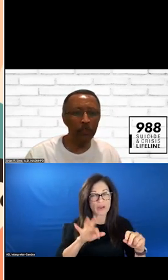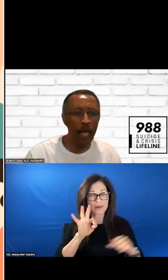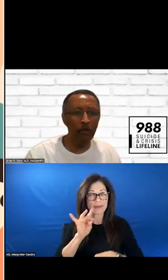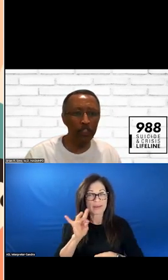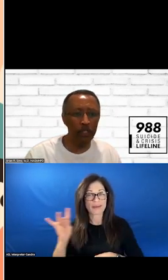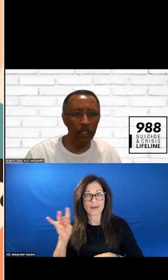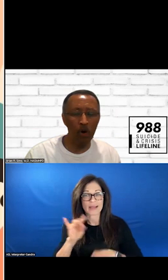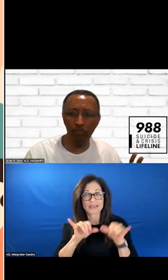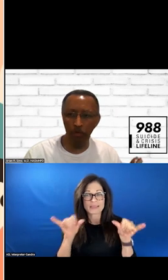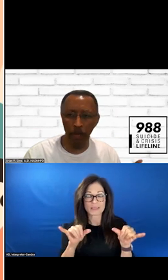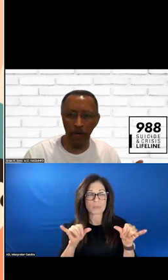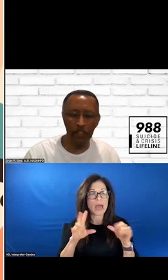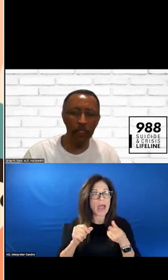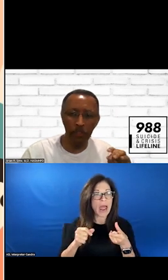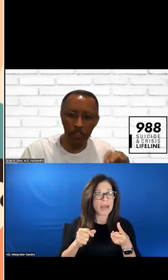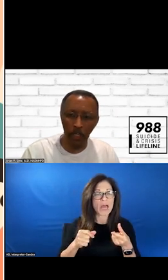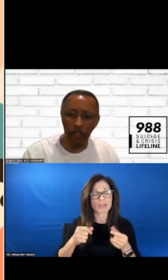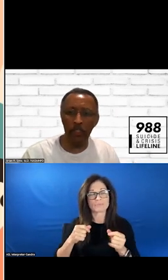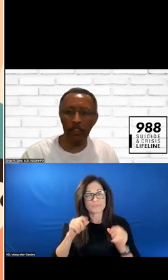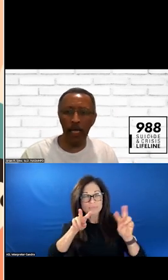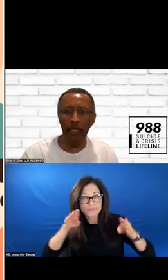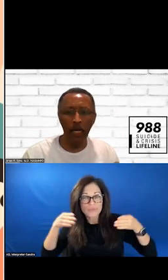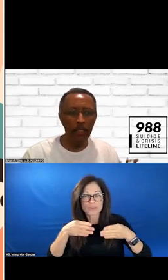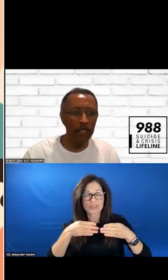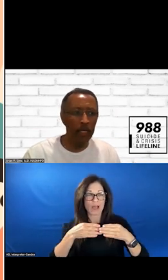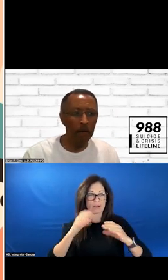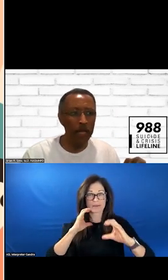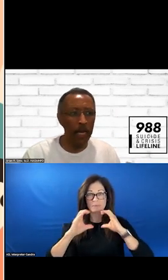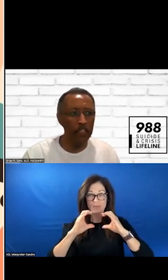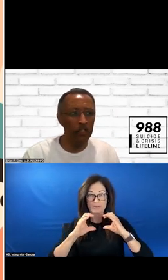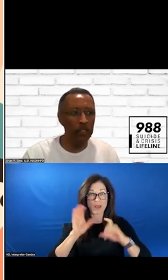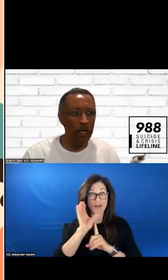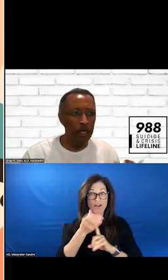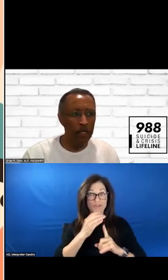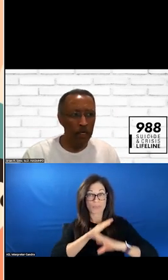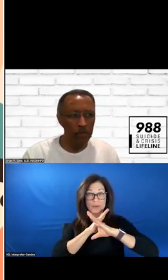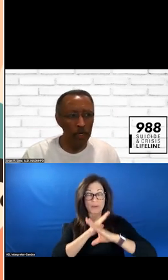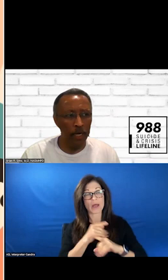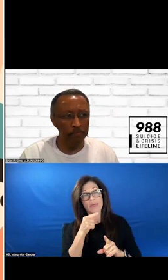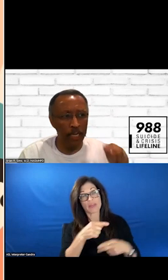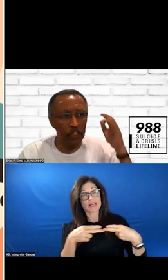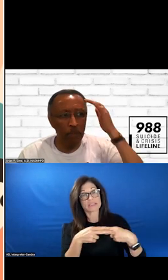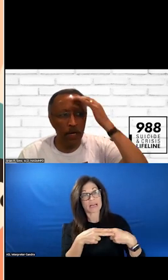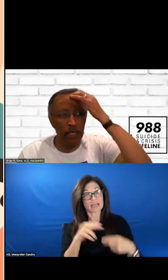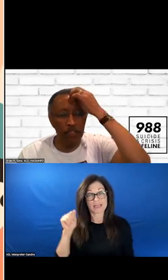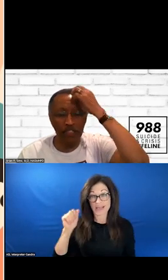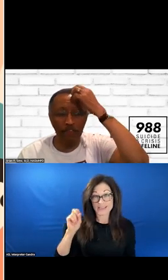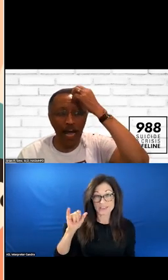TO LANGUAGE AND CULTURAL BARRIERS. IN PARTICULAR IN THIS SLIDE IT IS THE ASIA AMERICAN AND PACIFIC